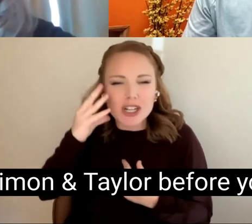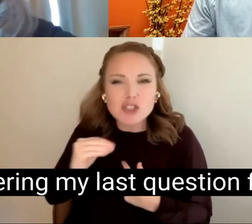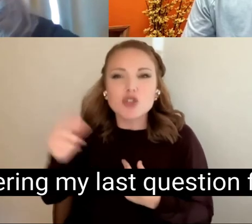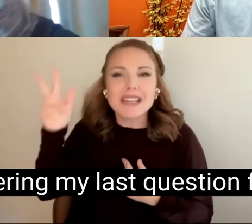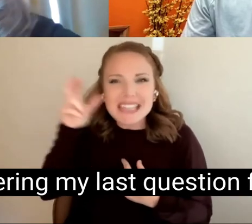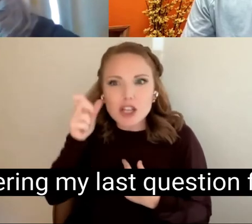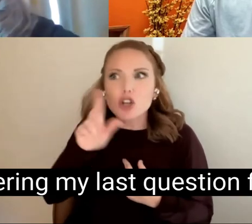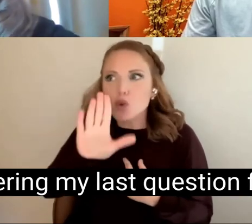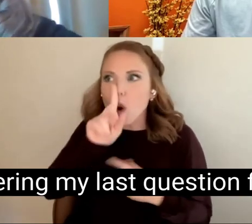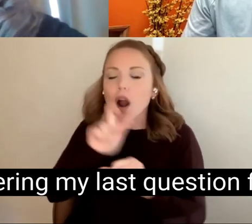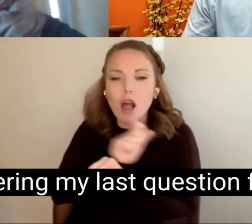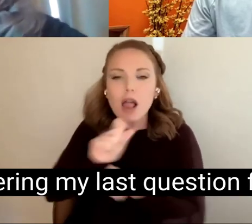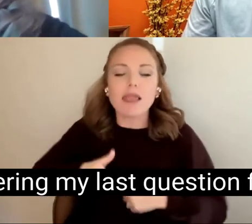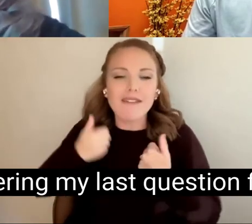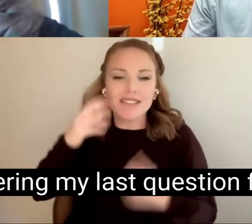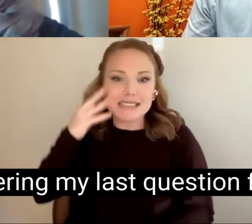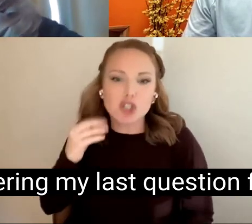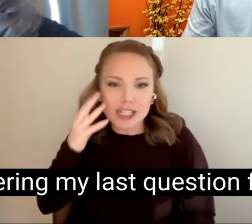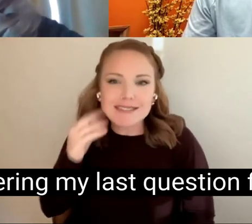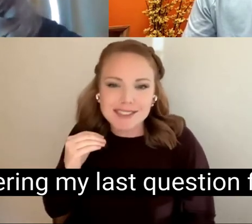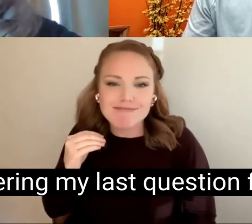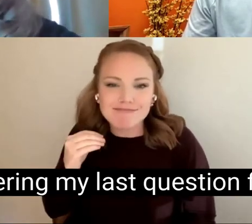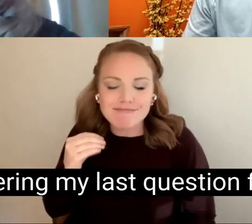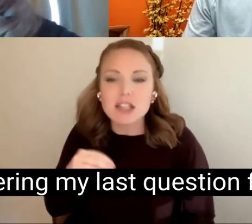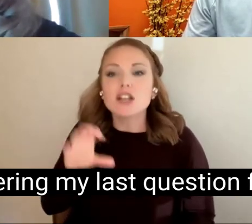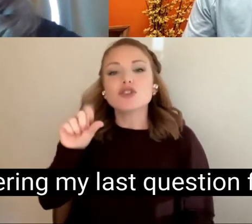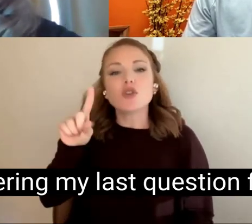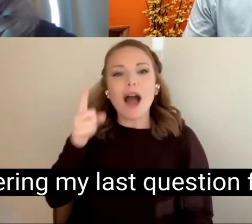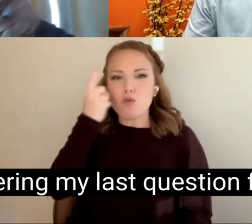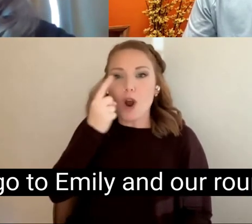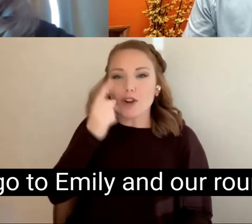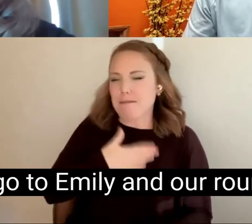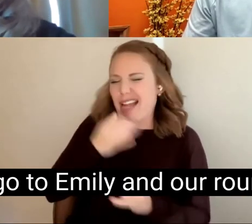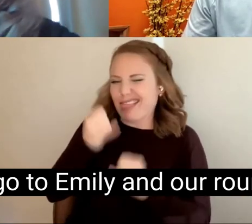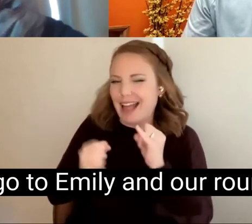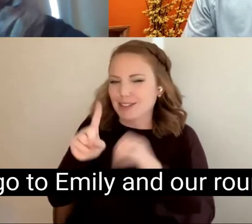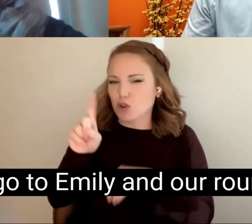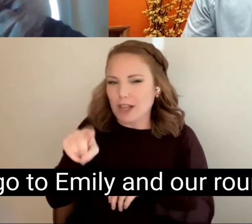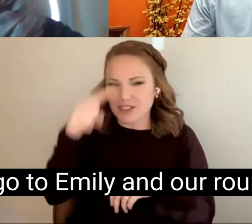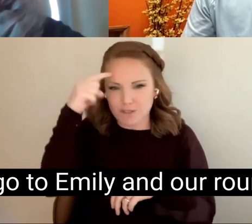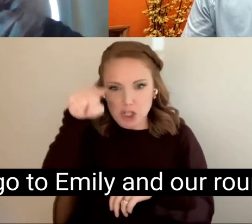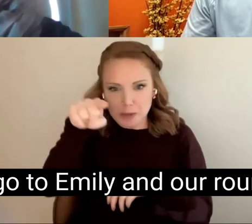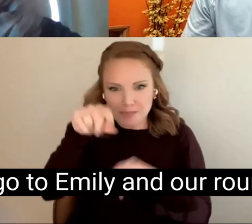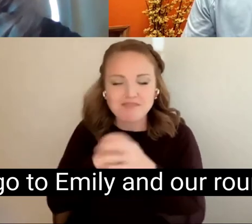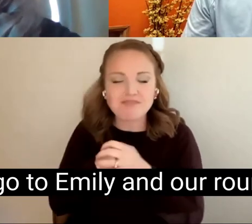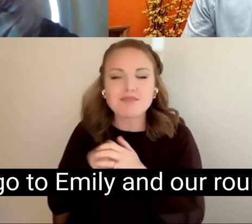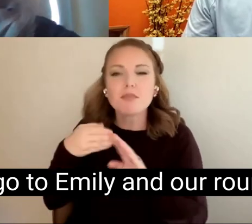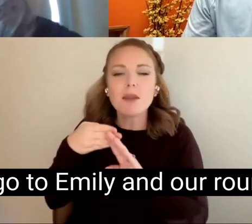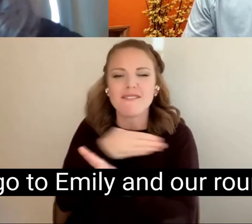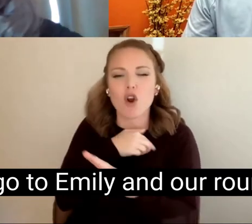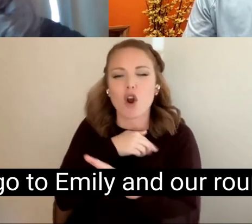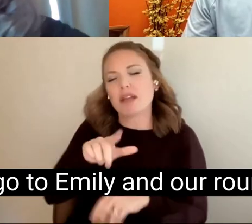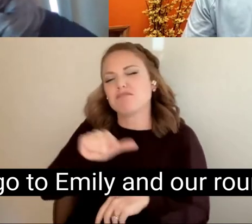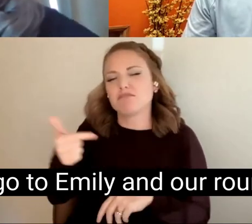I'm wondering my last question for you before we go to Emily and our round-robin